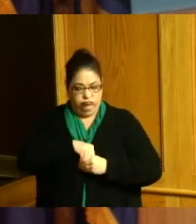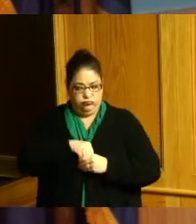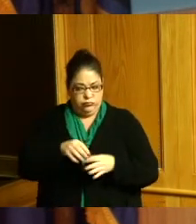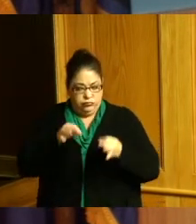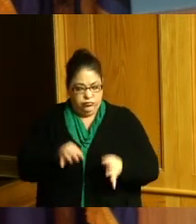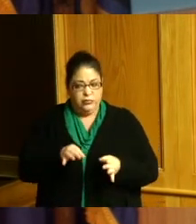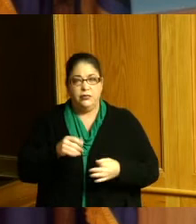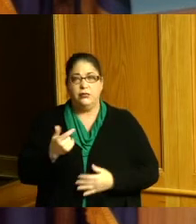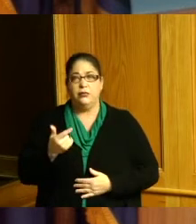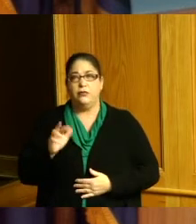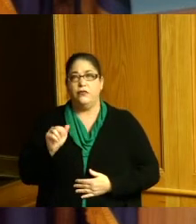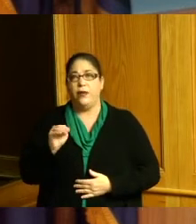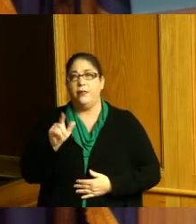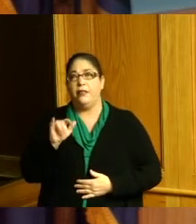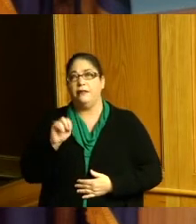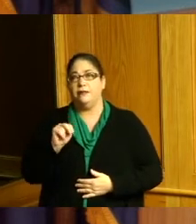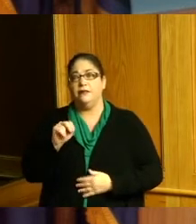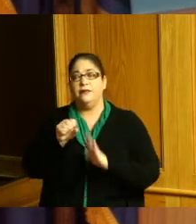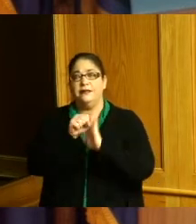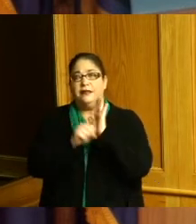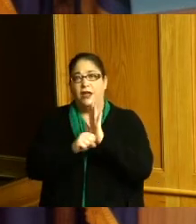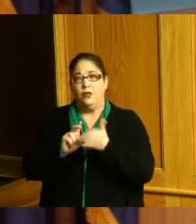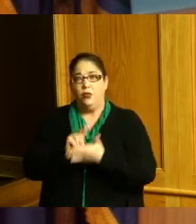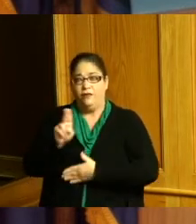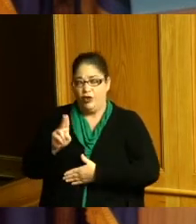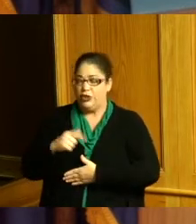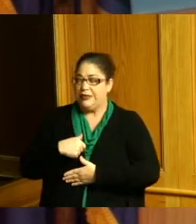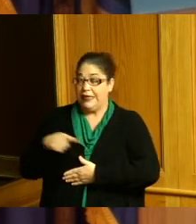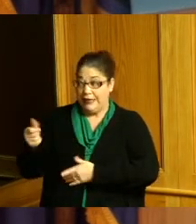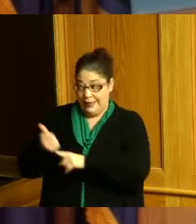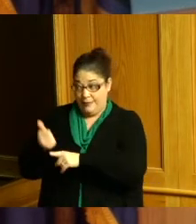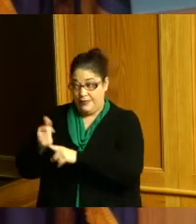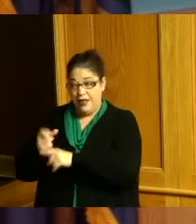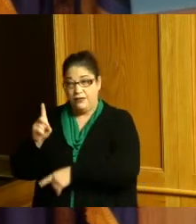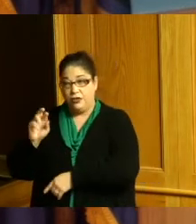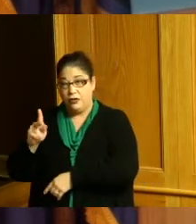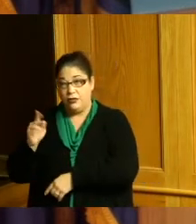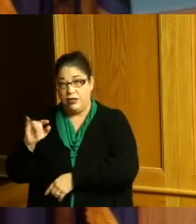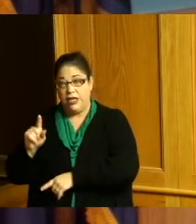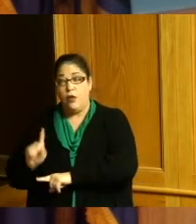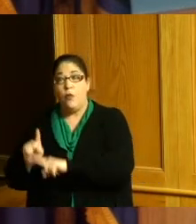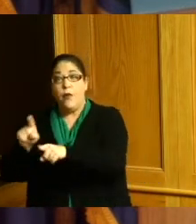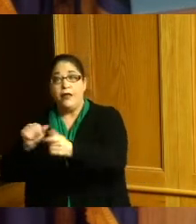and he had went to a black college that I would dedicate my celebration of King with action